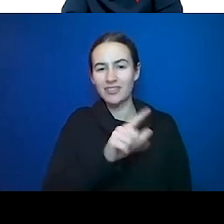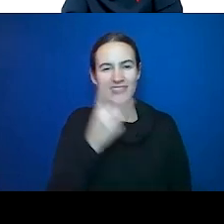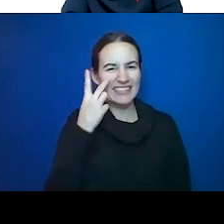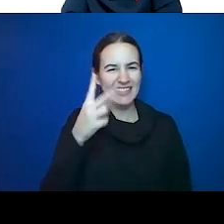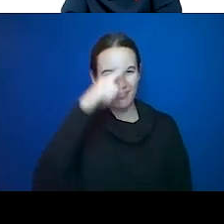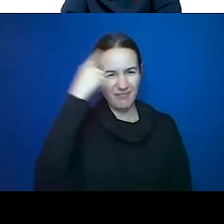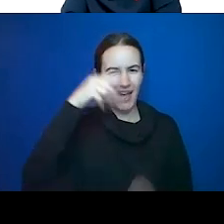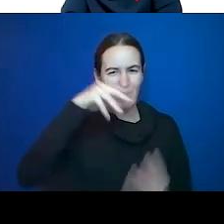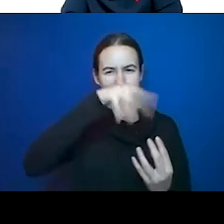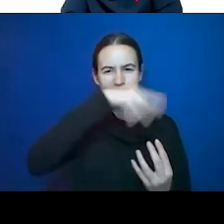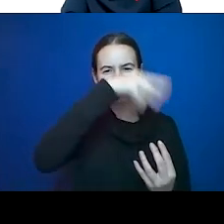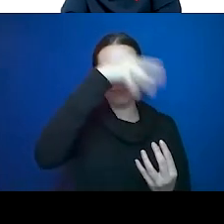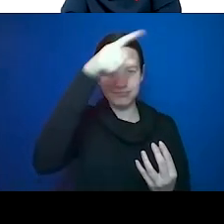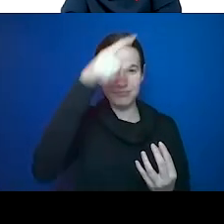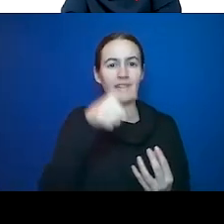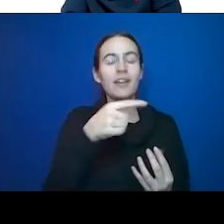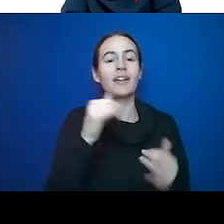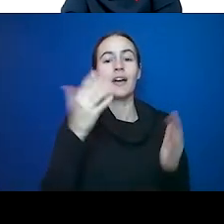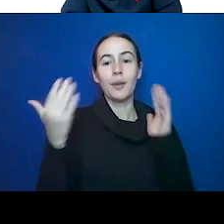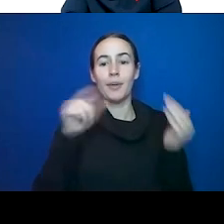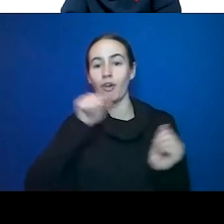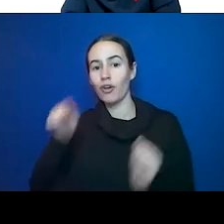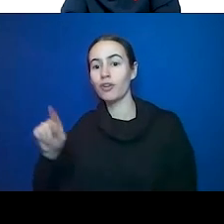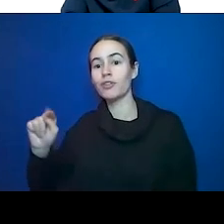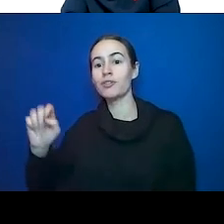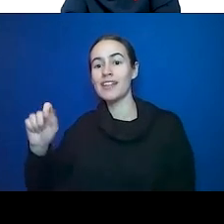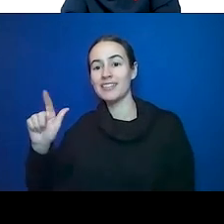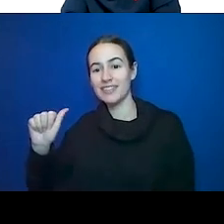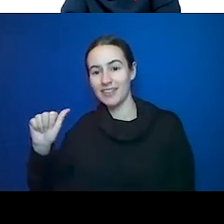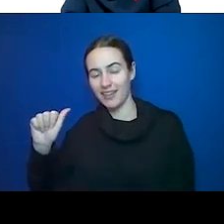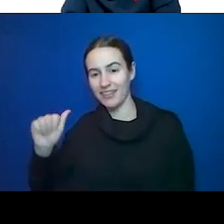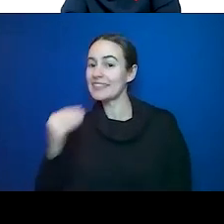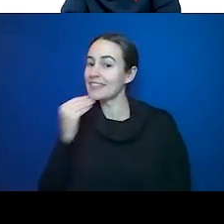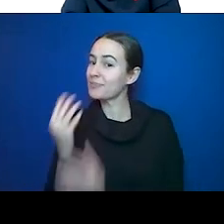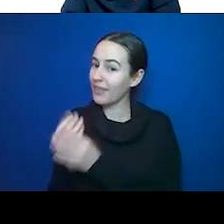TESLA which is a plant eater. No smoke, pulling the same load,